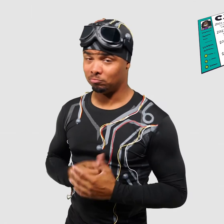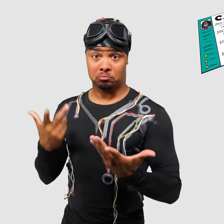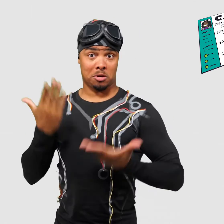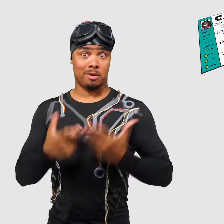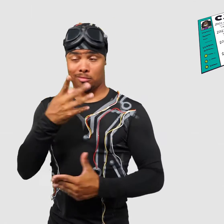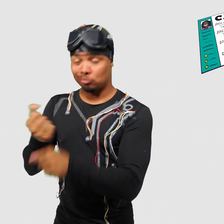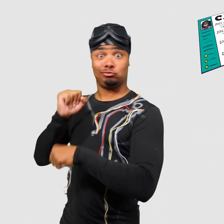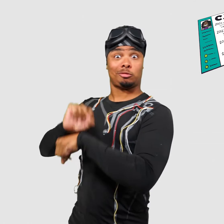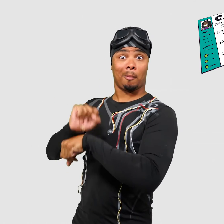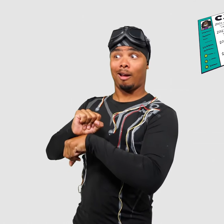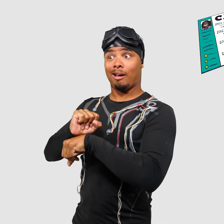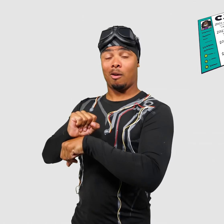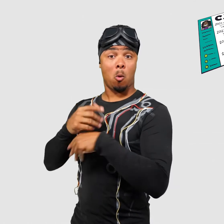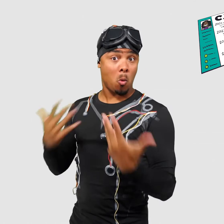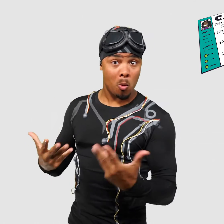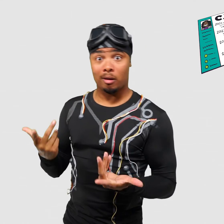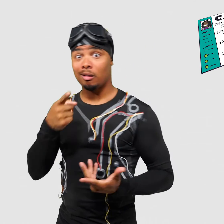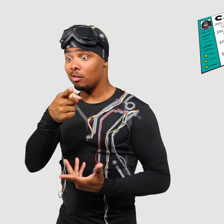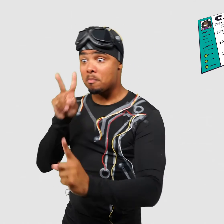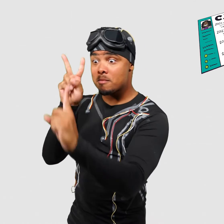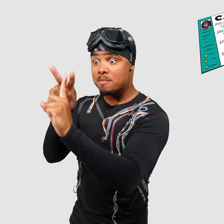You may get the job and applying is always good practice.